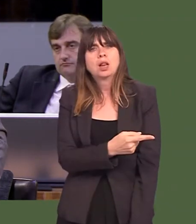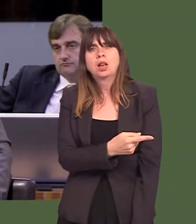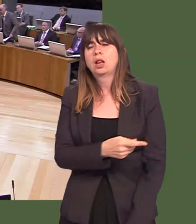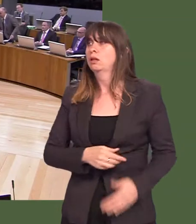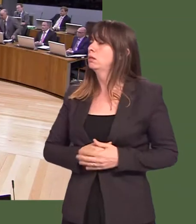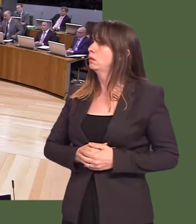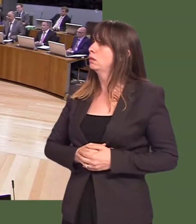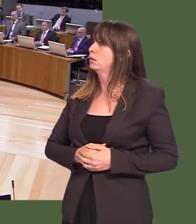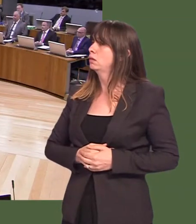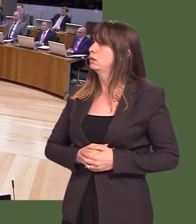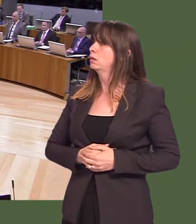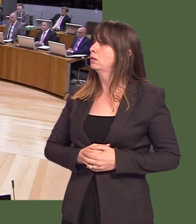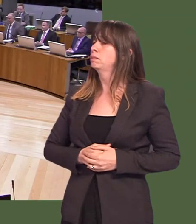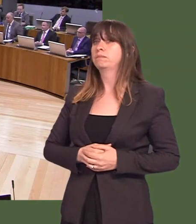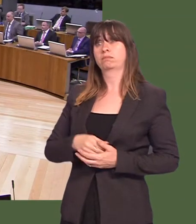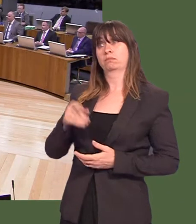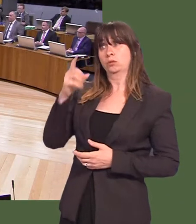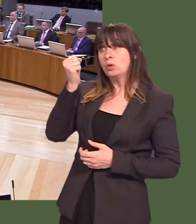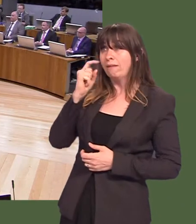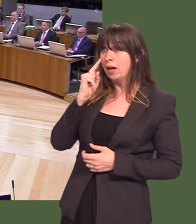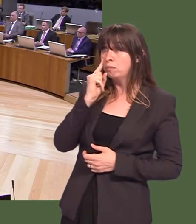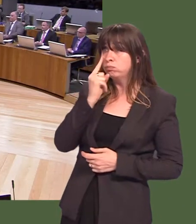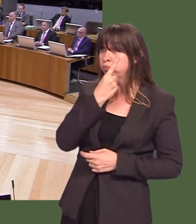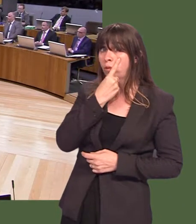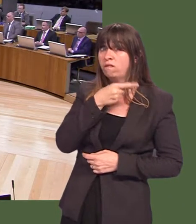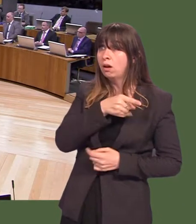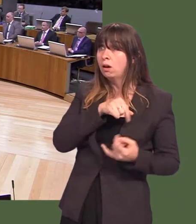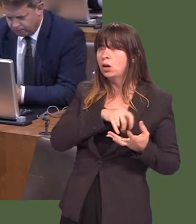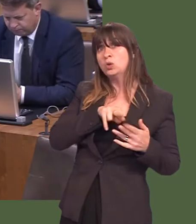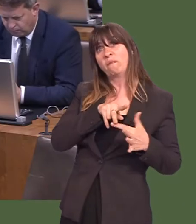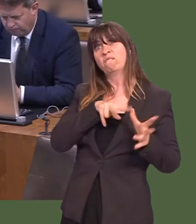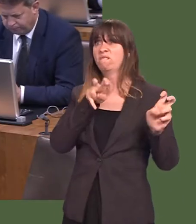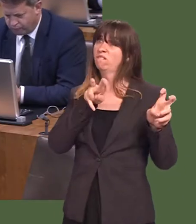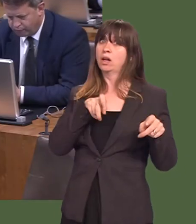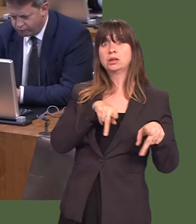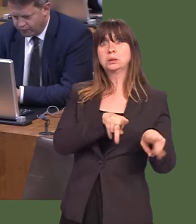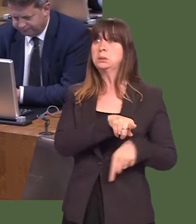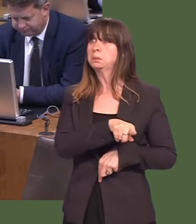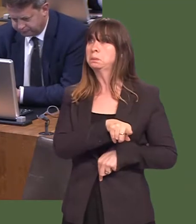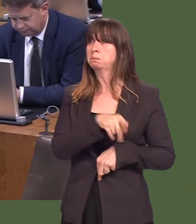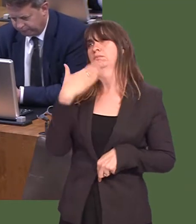Carwyn Jones: Well, if the leader of the Welsh Conservatives has evidence of a sofa system, as he describes it, Iíd be glad to see that evidence.